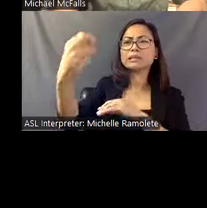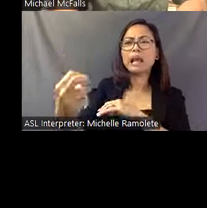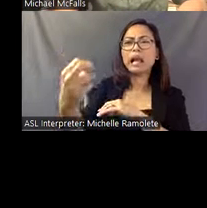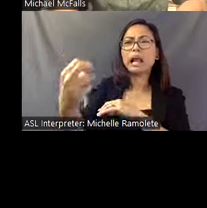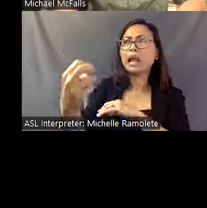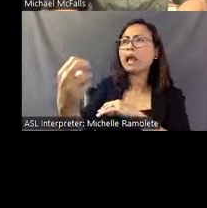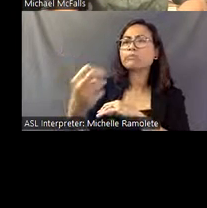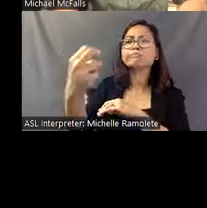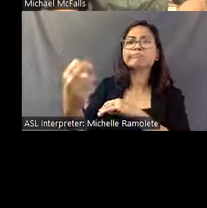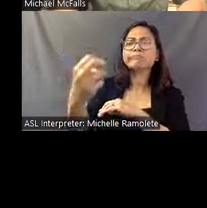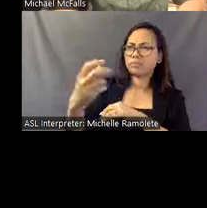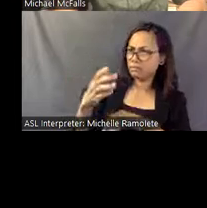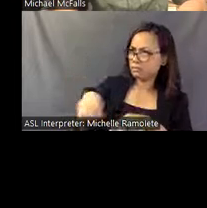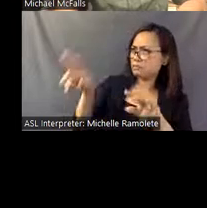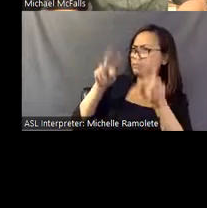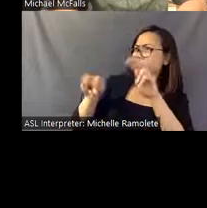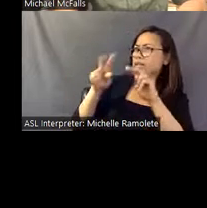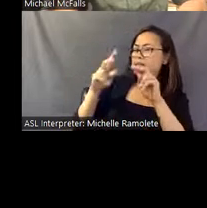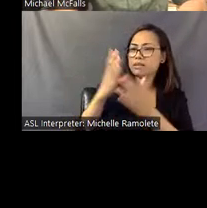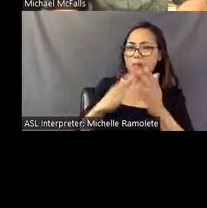with arms as big around as watermelons."